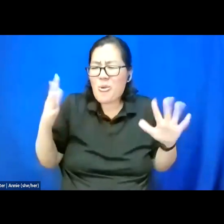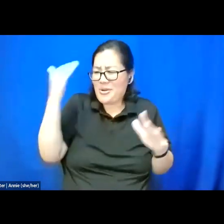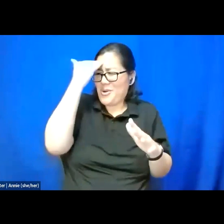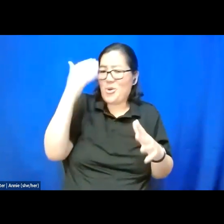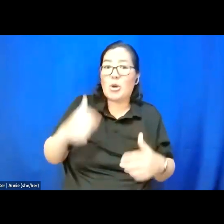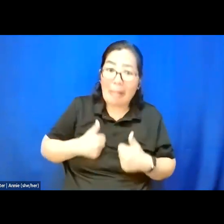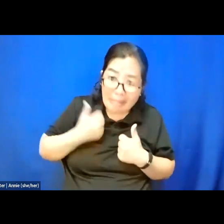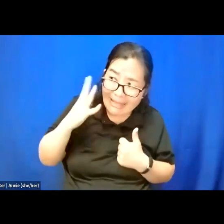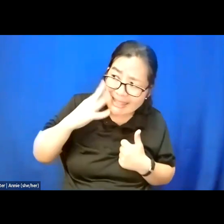You exist in these things.